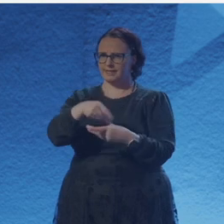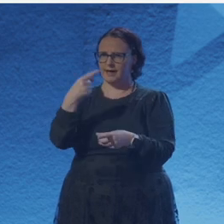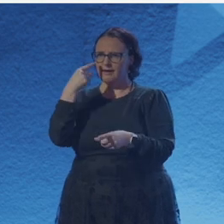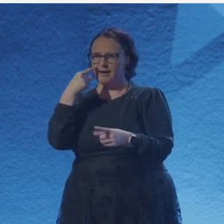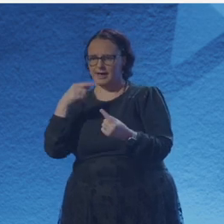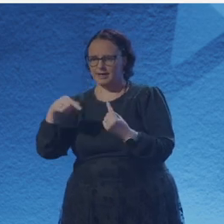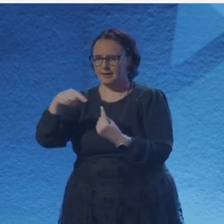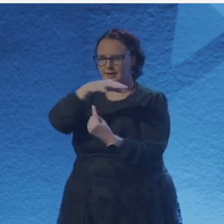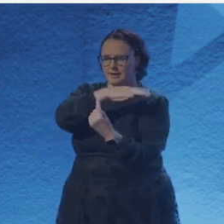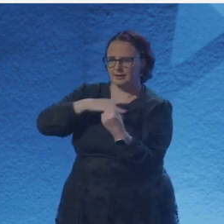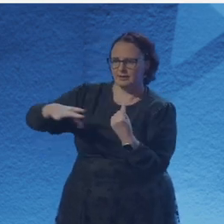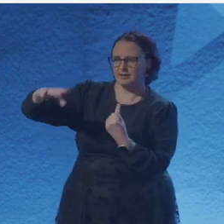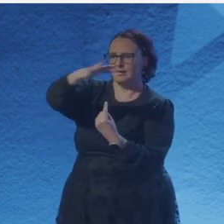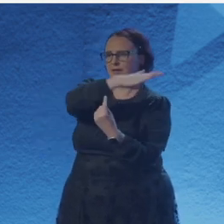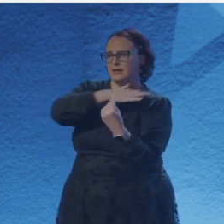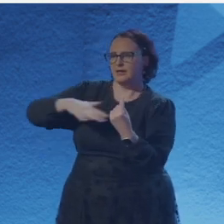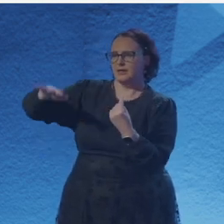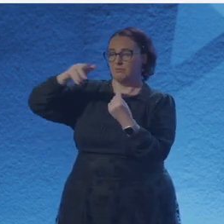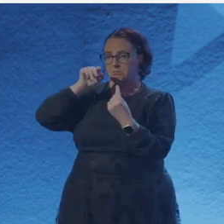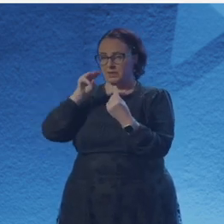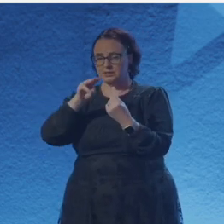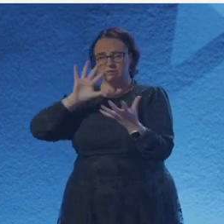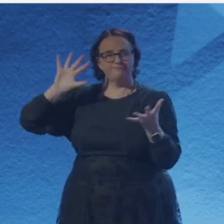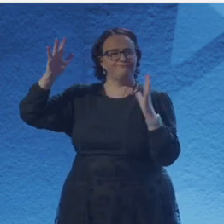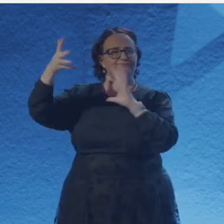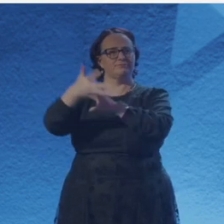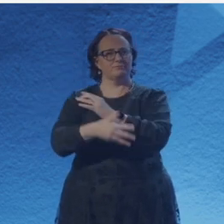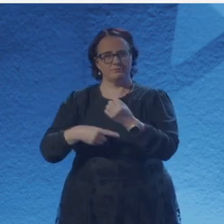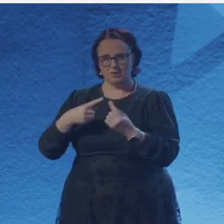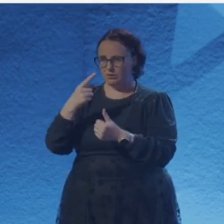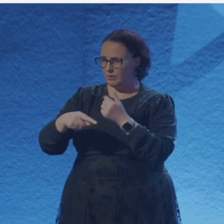Their intricacies, soft breezes and brutalities.